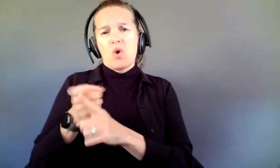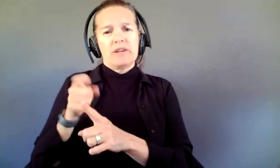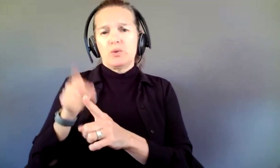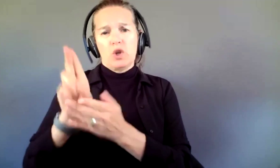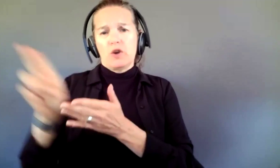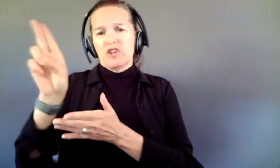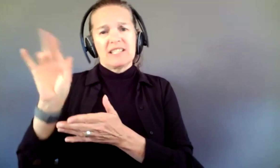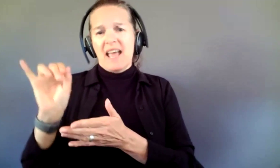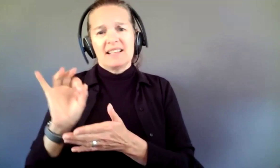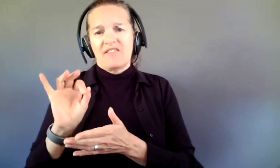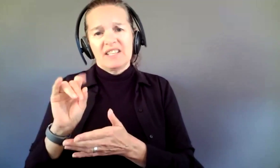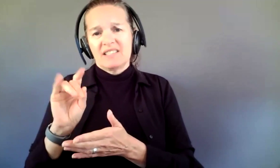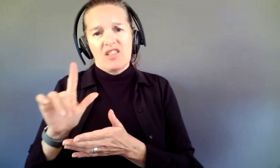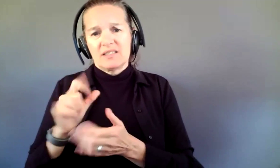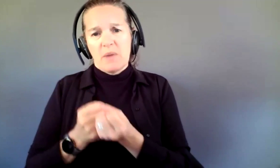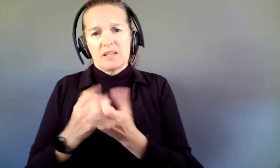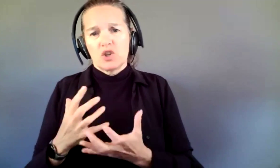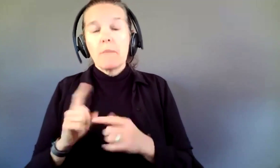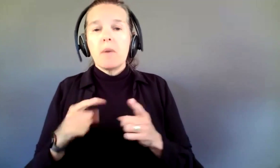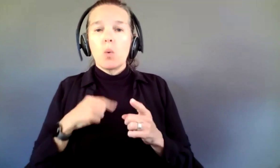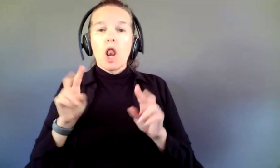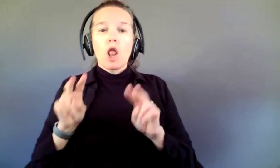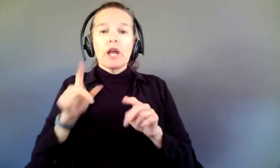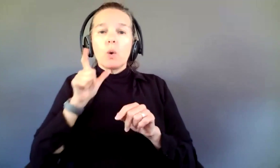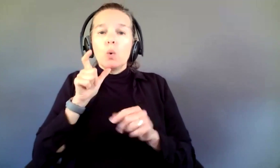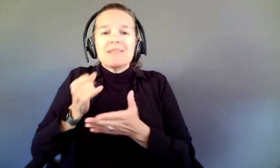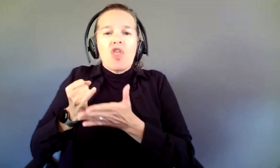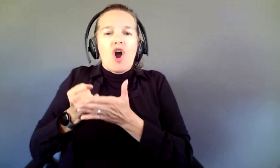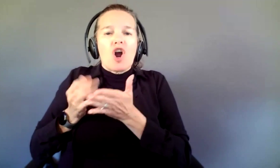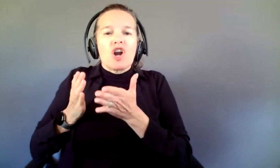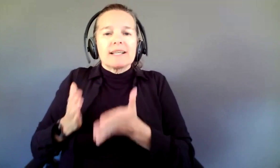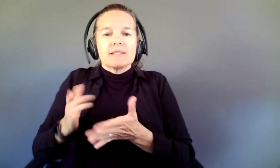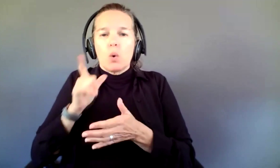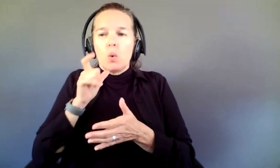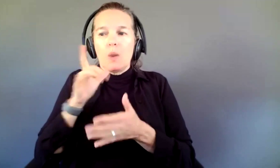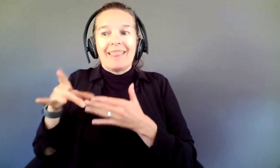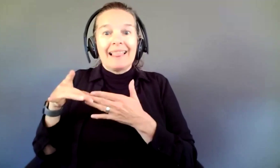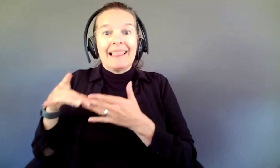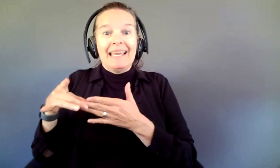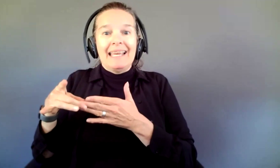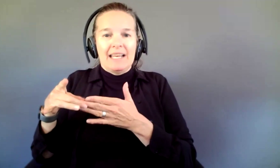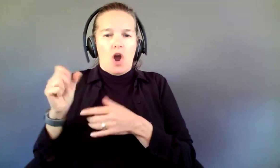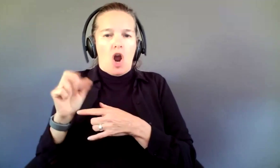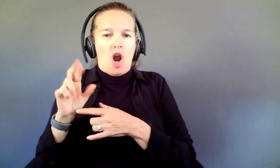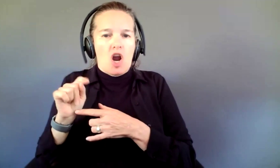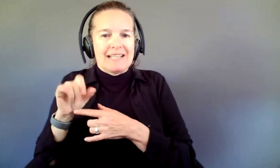the framing is that we are looking for who the artist is, who the lead artist is. It sounds